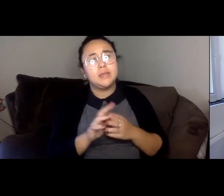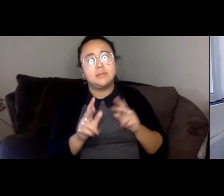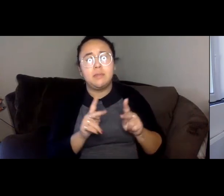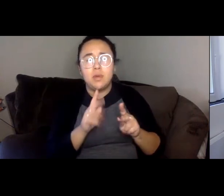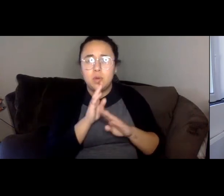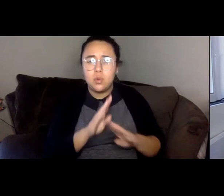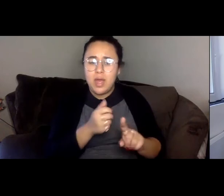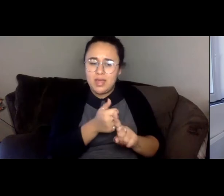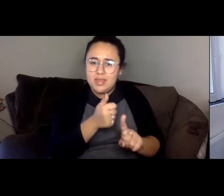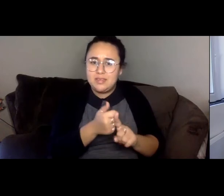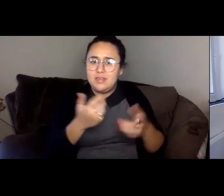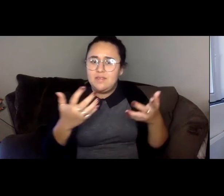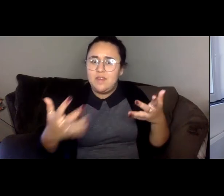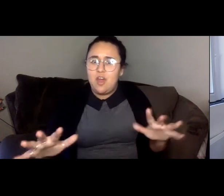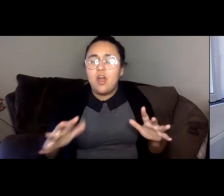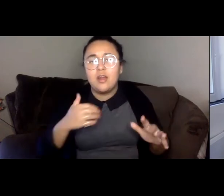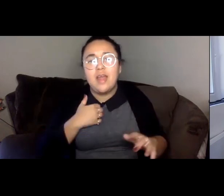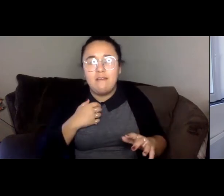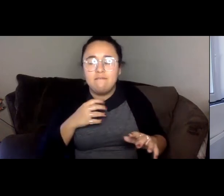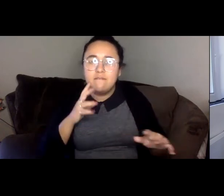appraisal of intellectual ability or cultural sophistication.